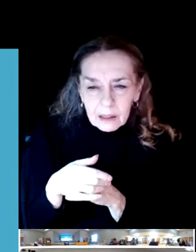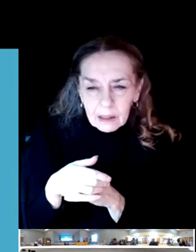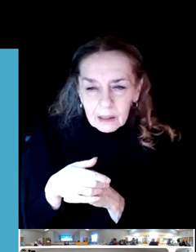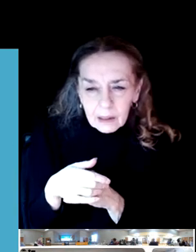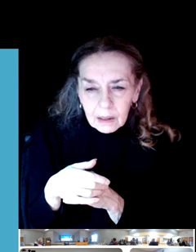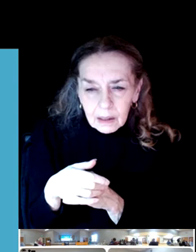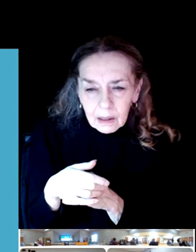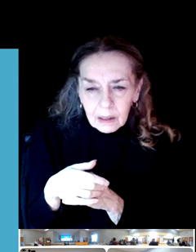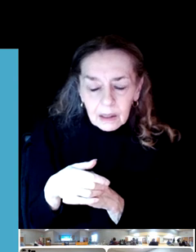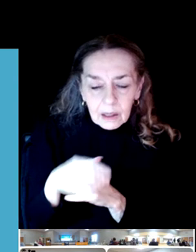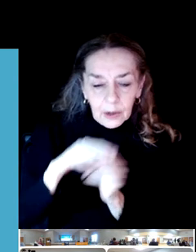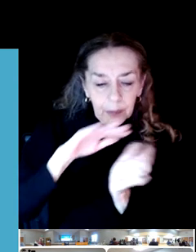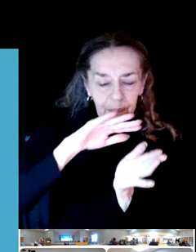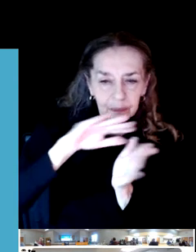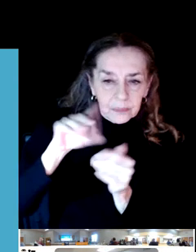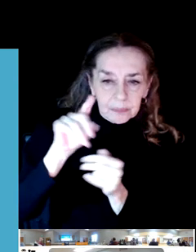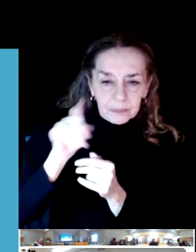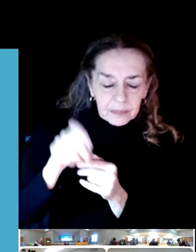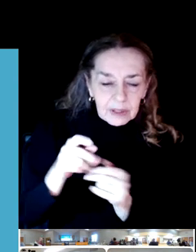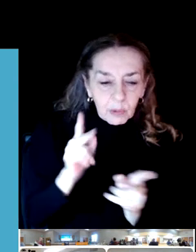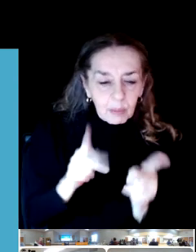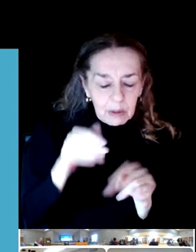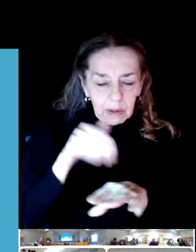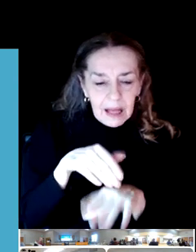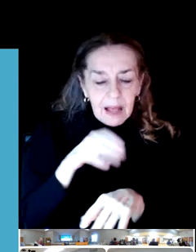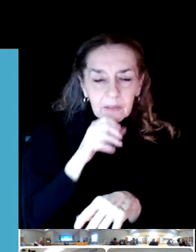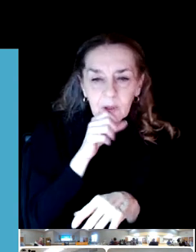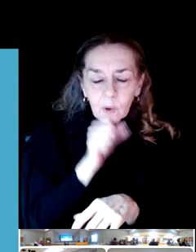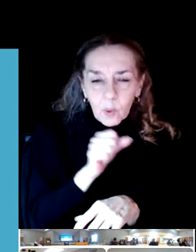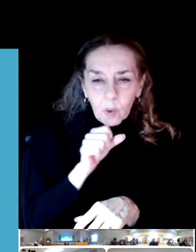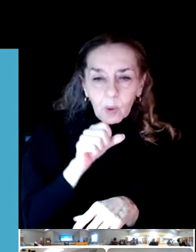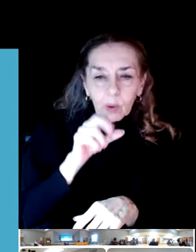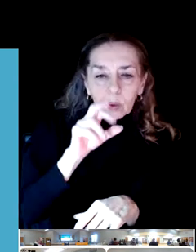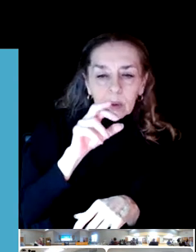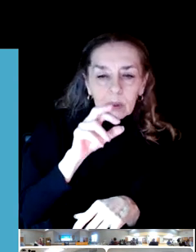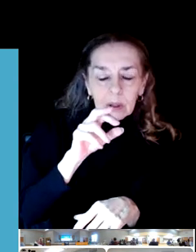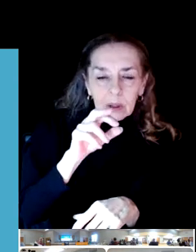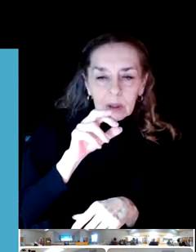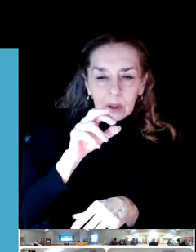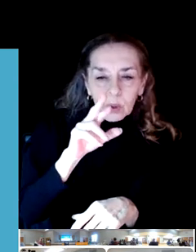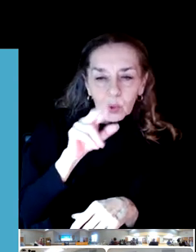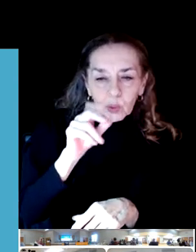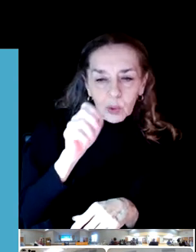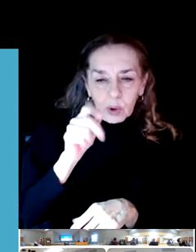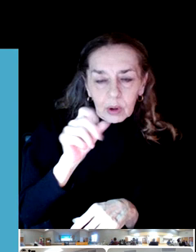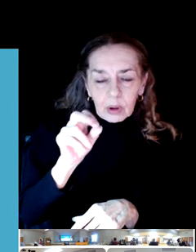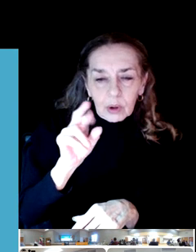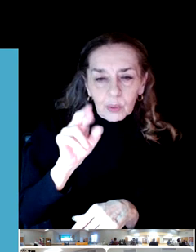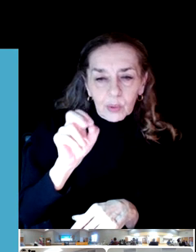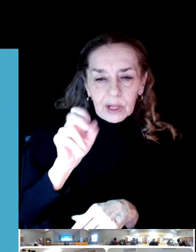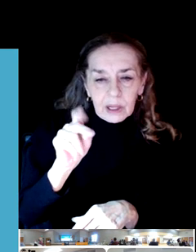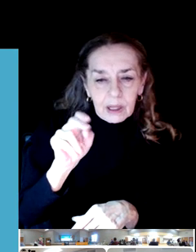There were people at the old roller rink from Roseburg. And I'm not talking about one or two. I'm talking about a